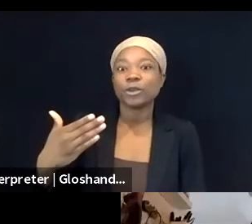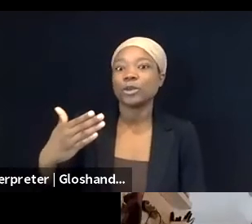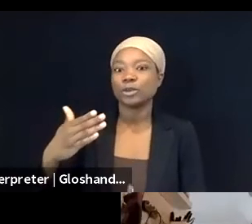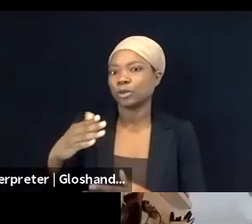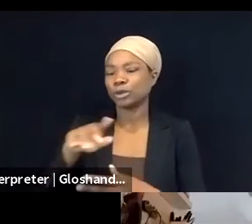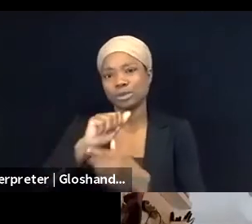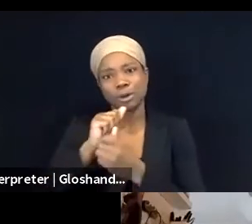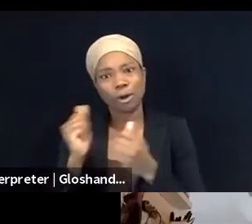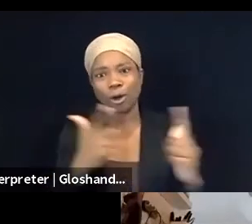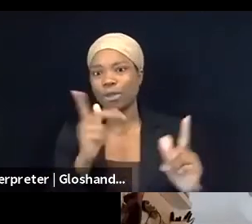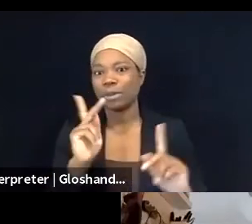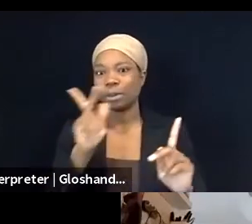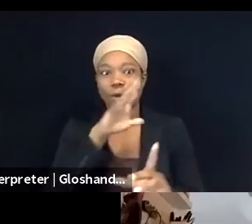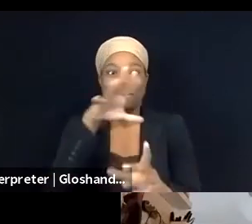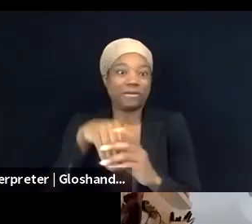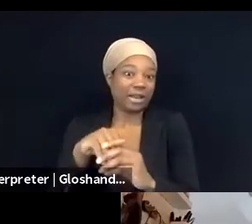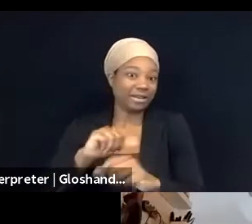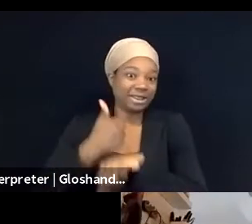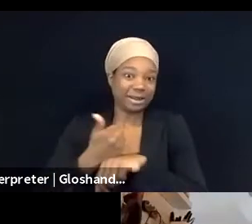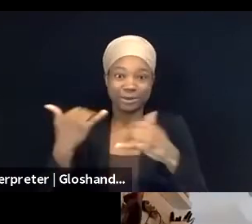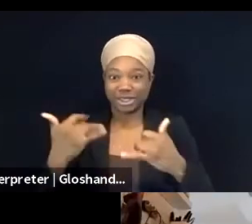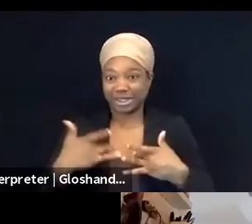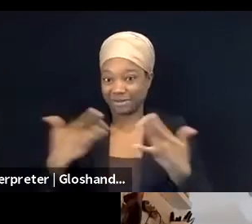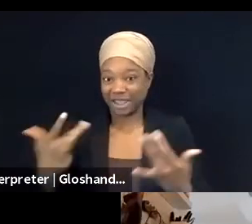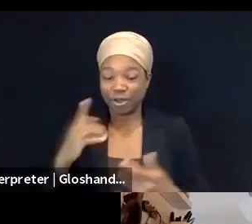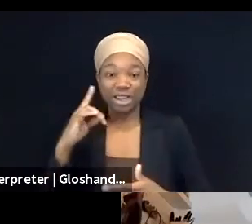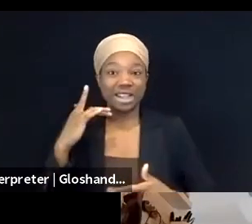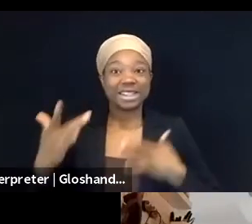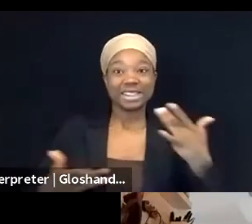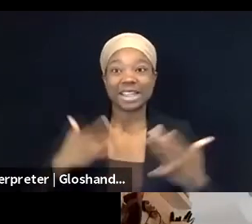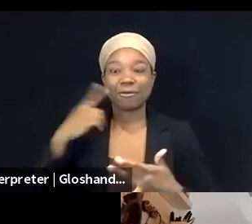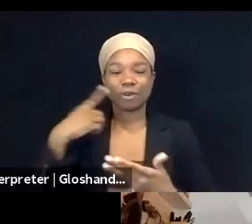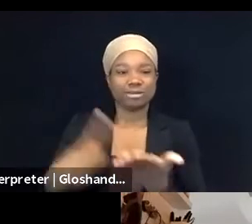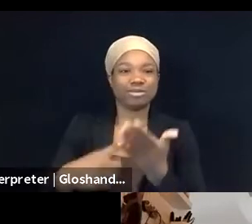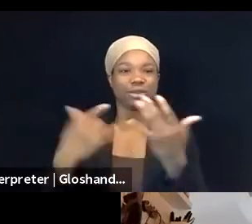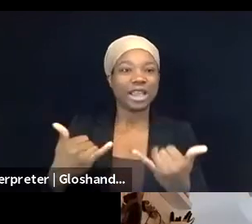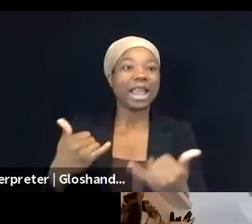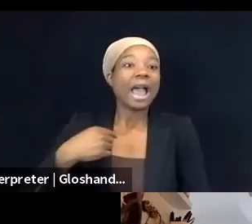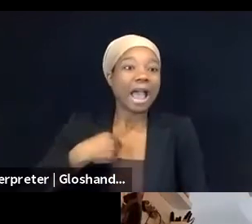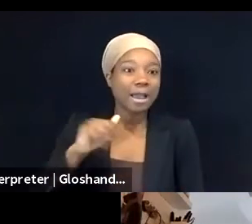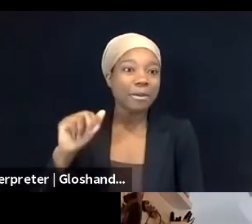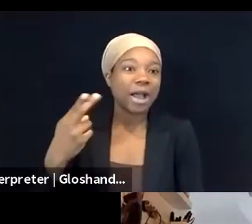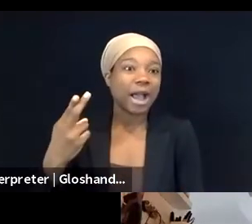Really excited for this conversation. Once again, I'm Ahmad Abuznaid. I direct the United States Campaign for Palestinian Rights,